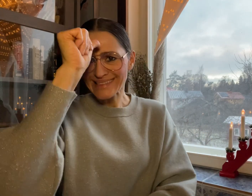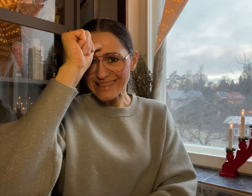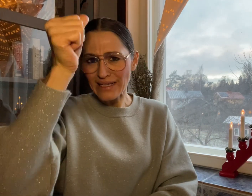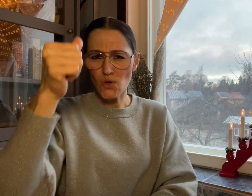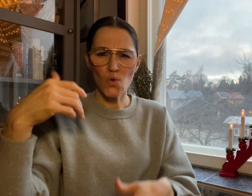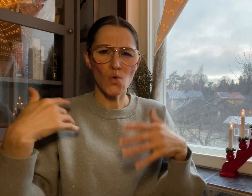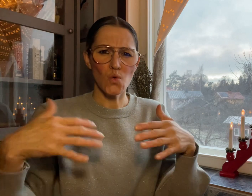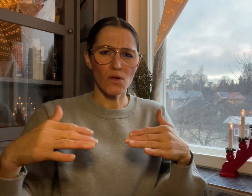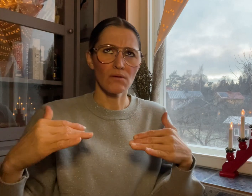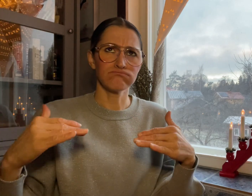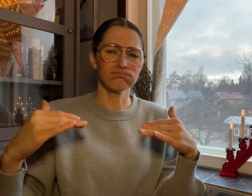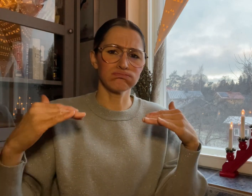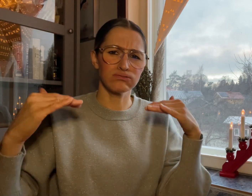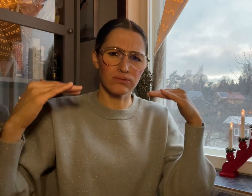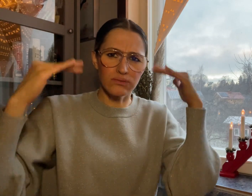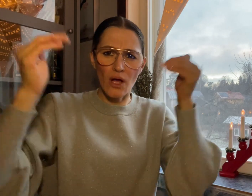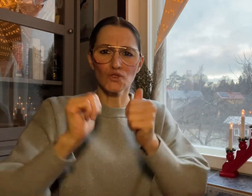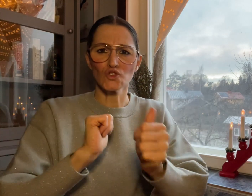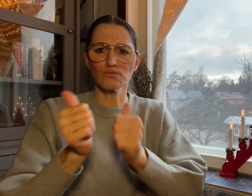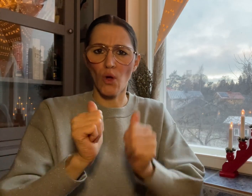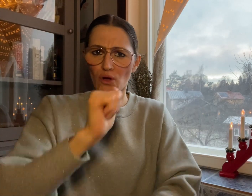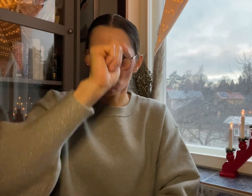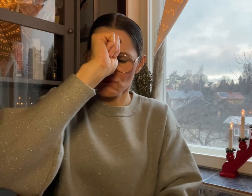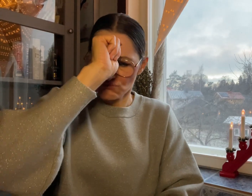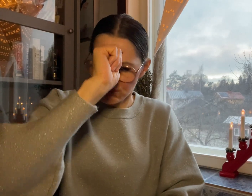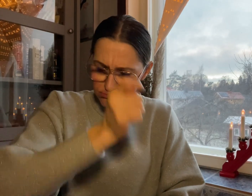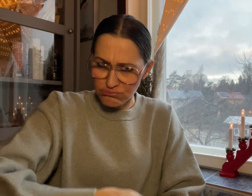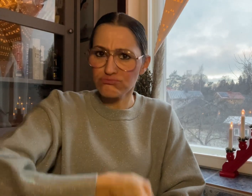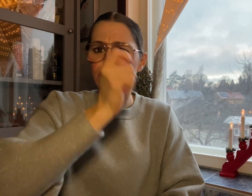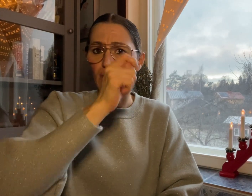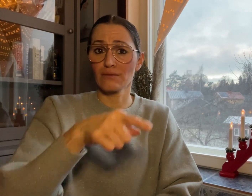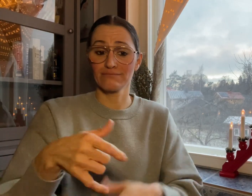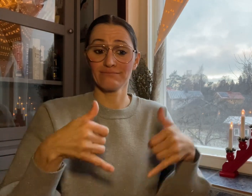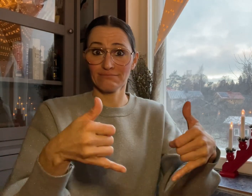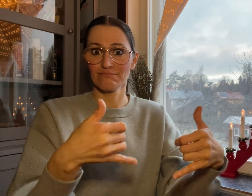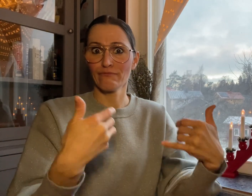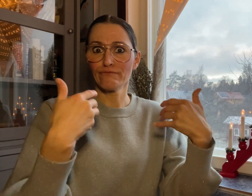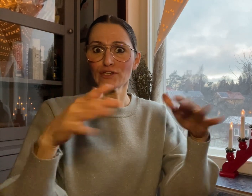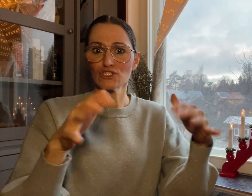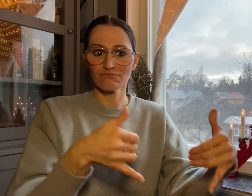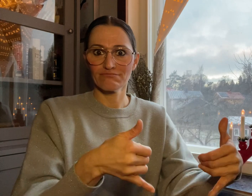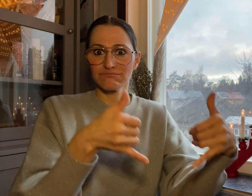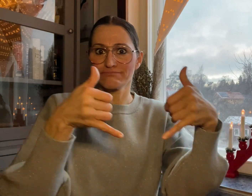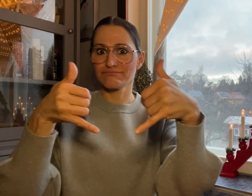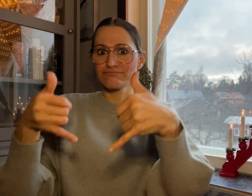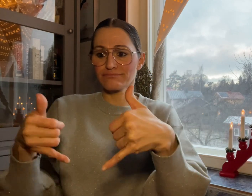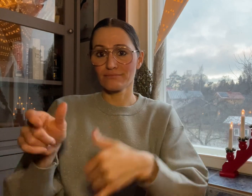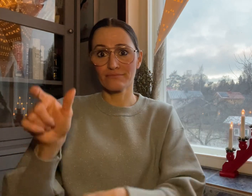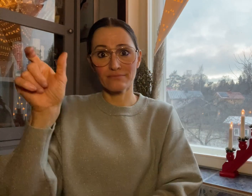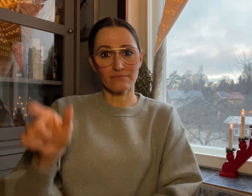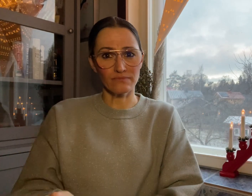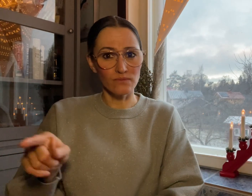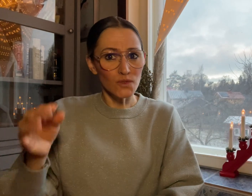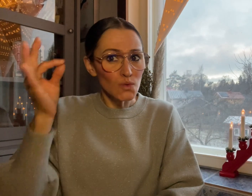which is India’s highest sporting honor, said that